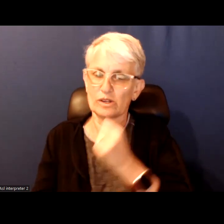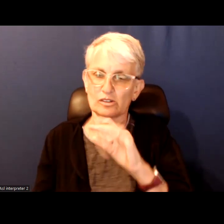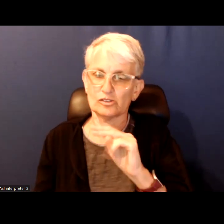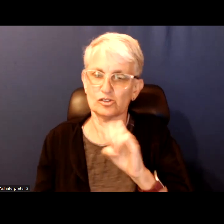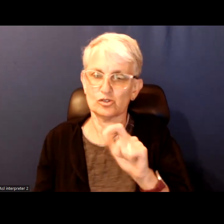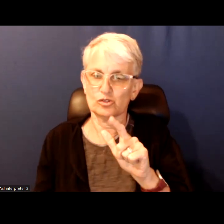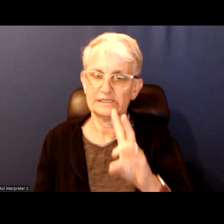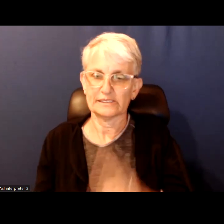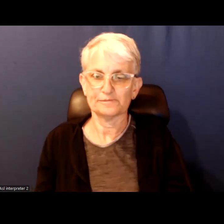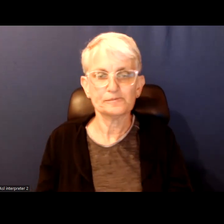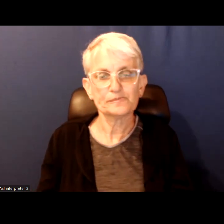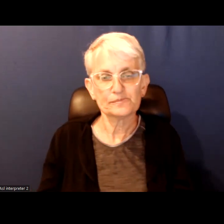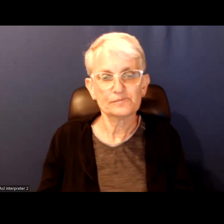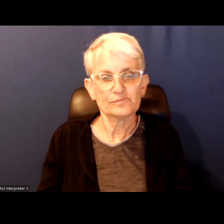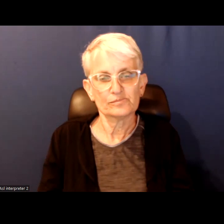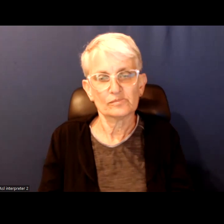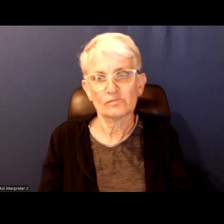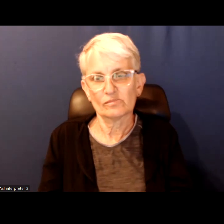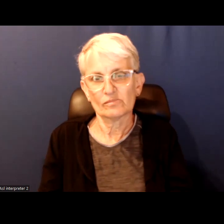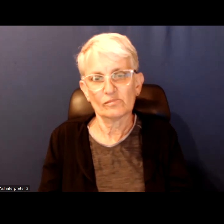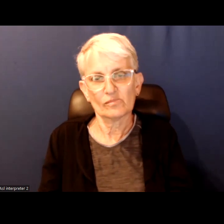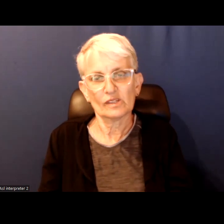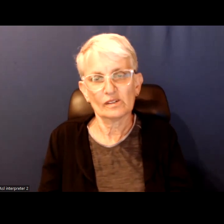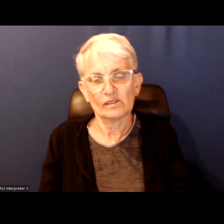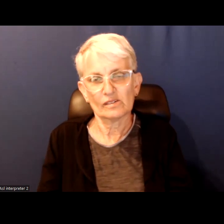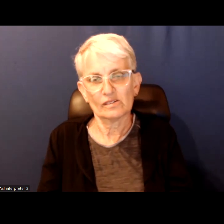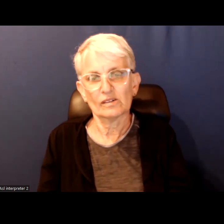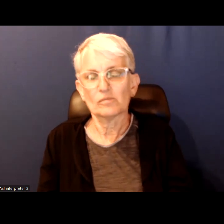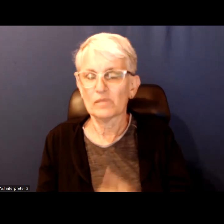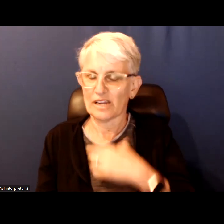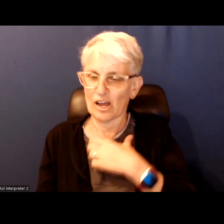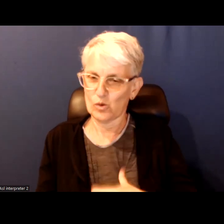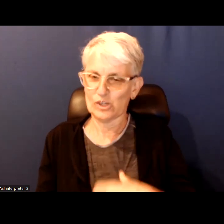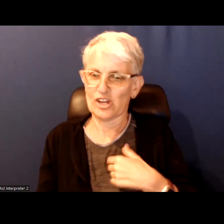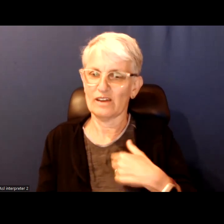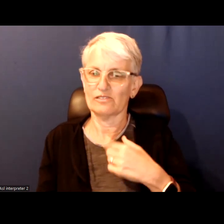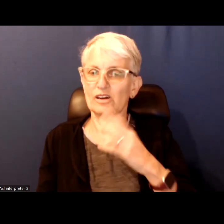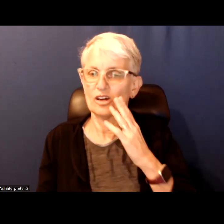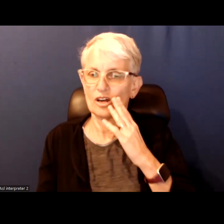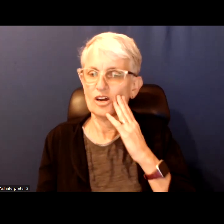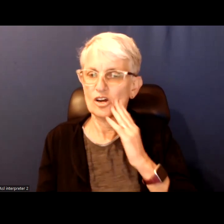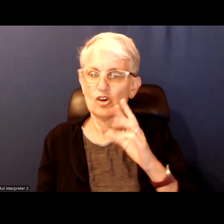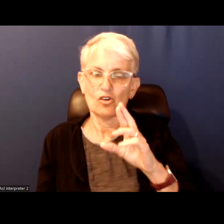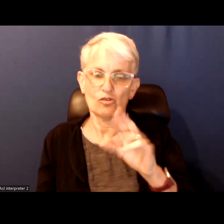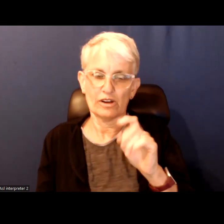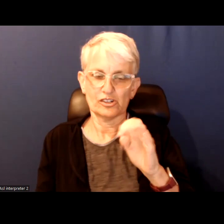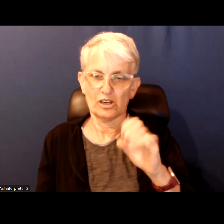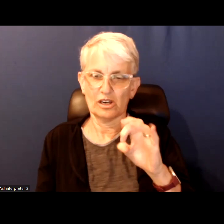But yes I would love to see a racialized woman I must tell you. Hear your.